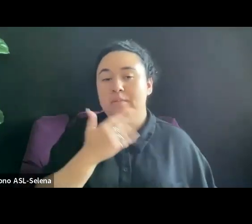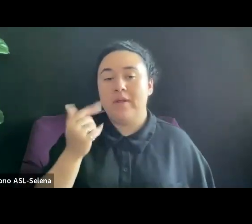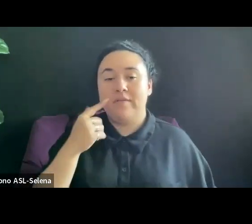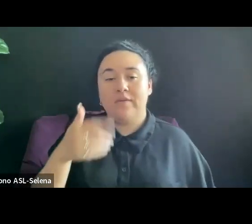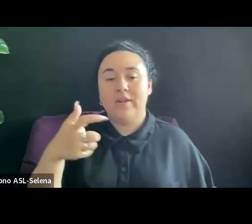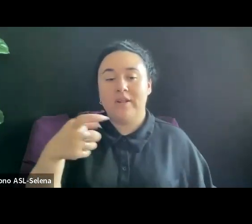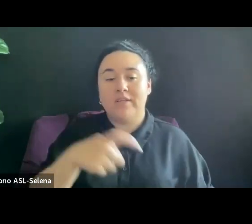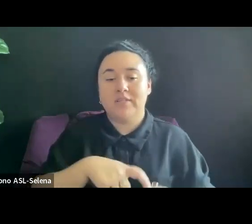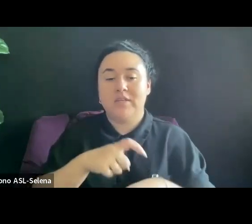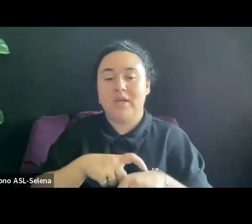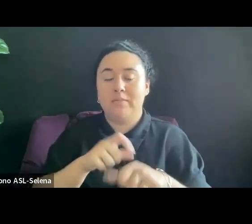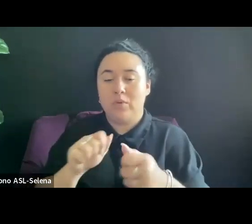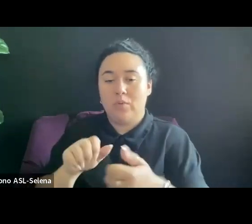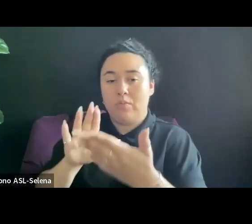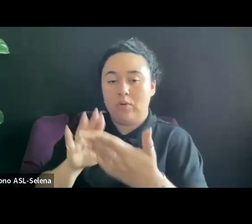TIME AWE APPROACH THEM.